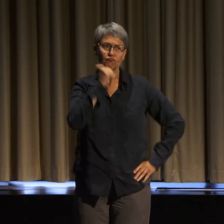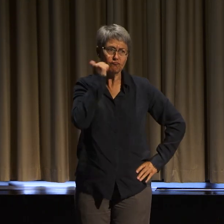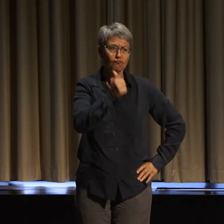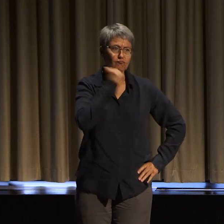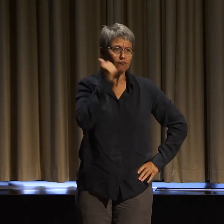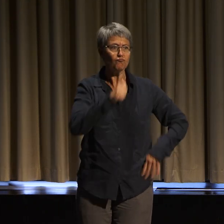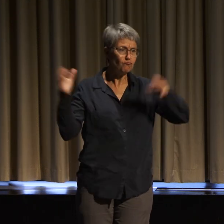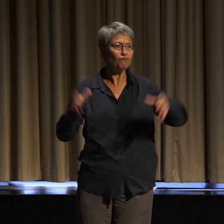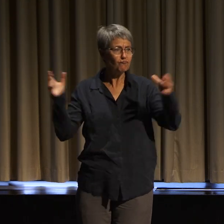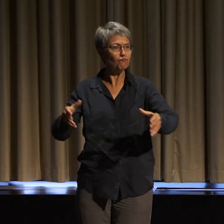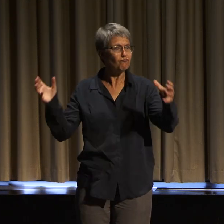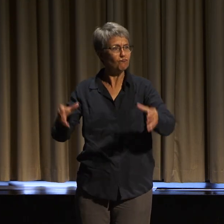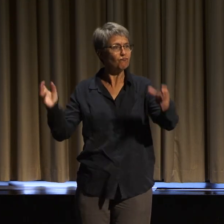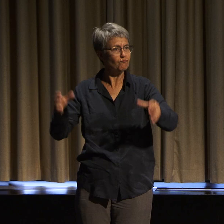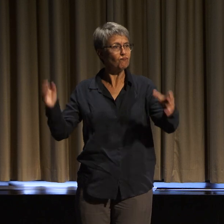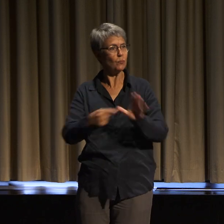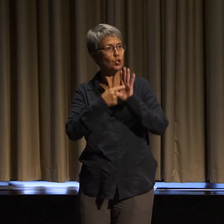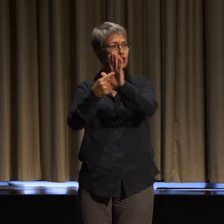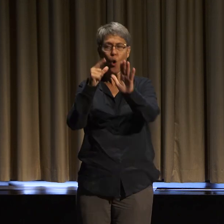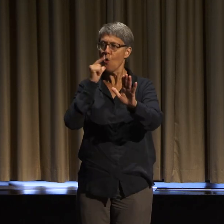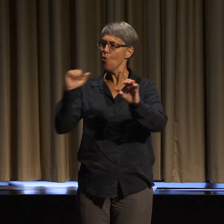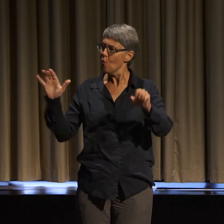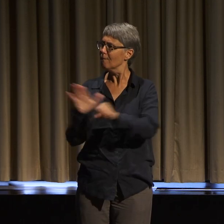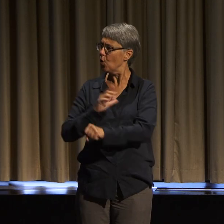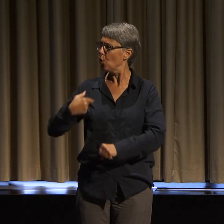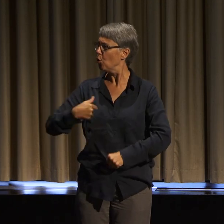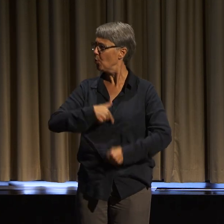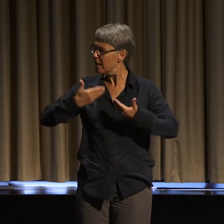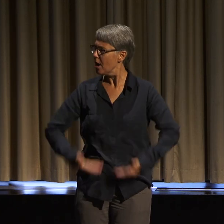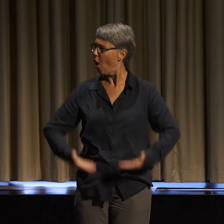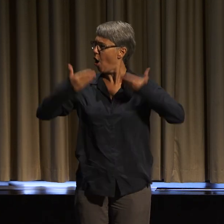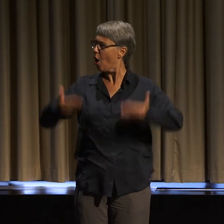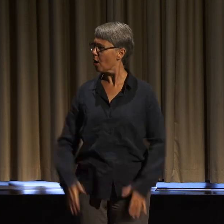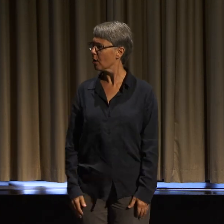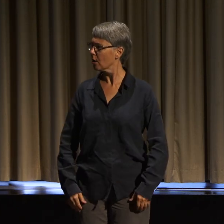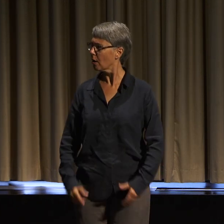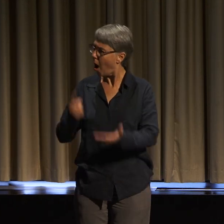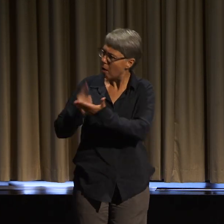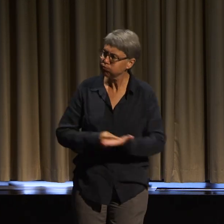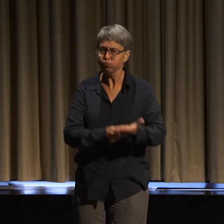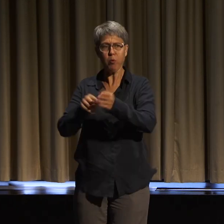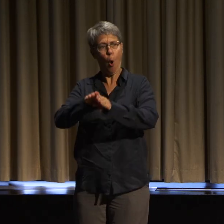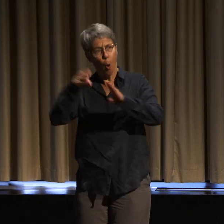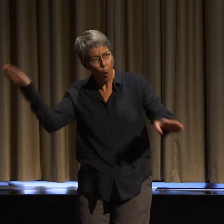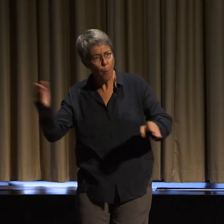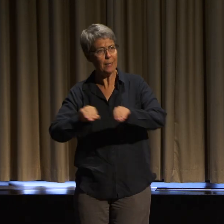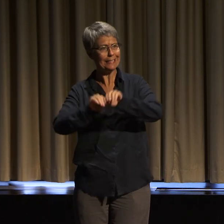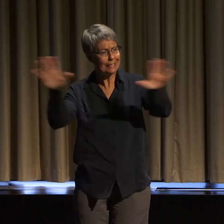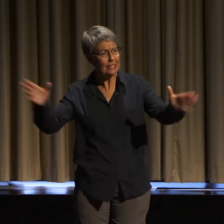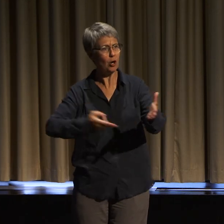to be able to be our full selves and have whole conversations about our own lives.